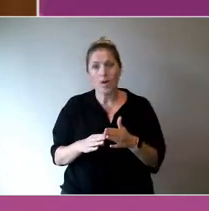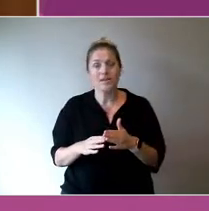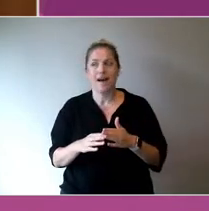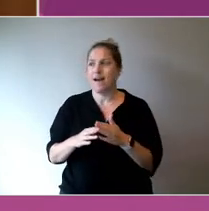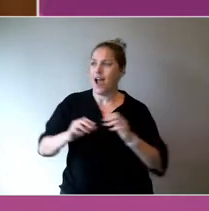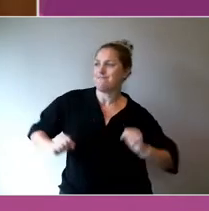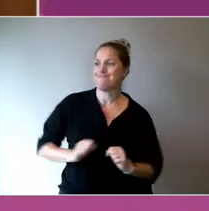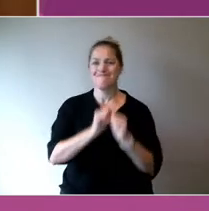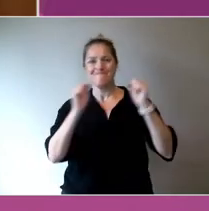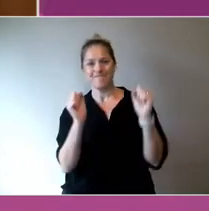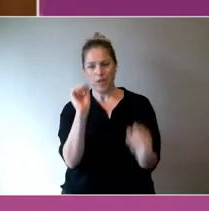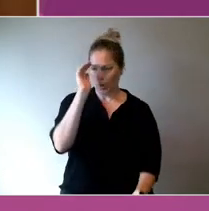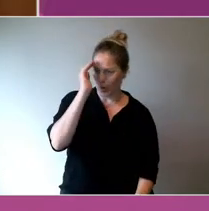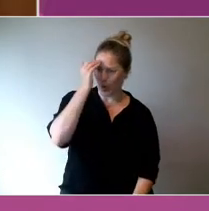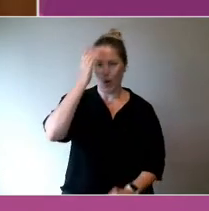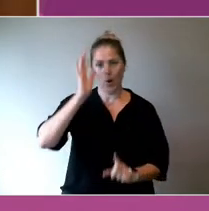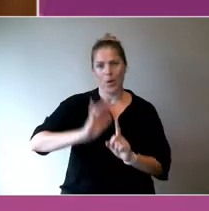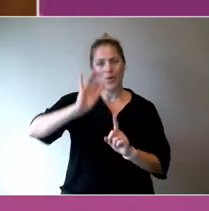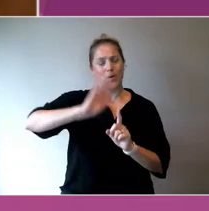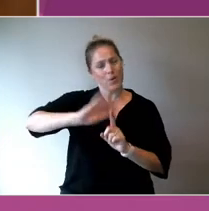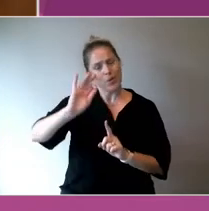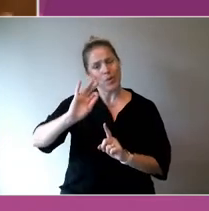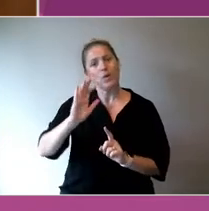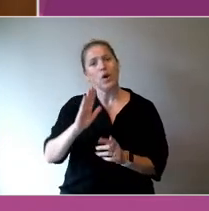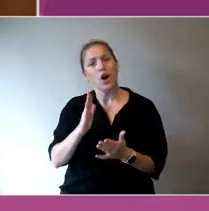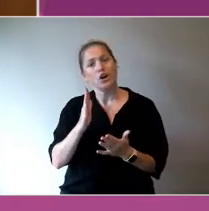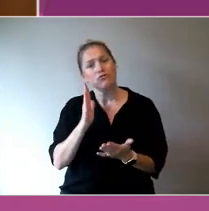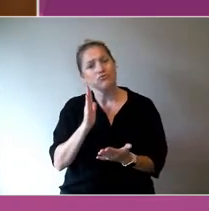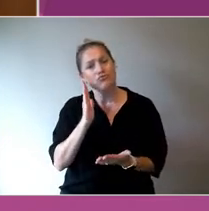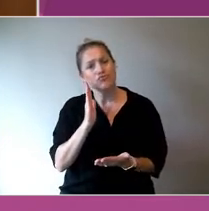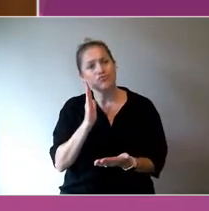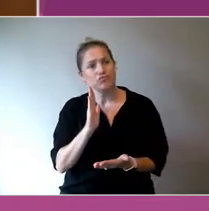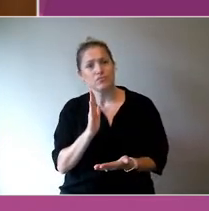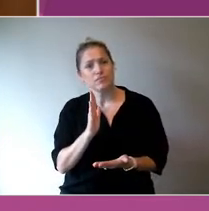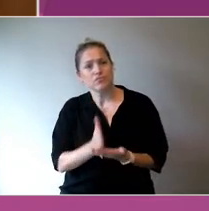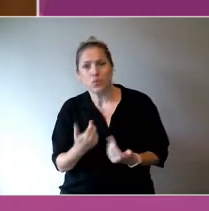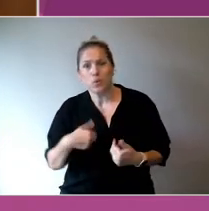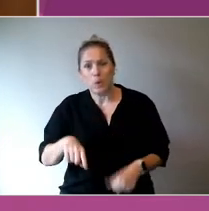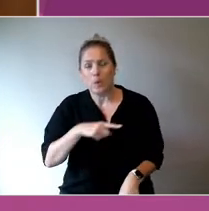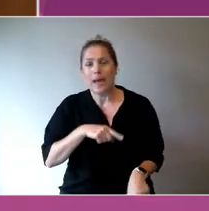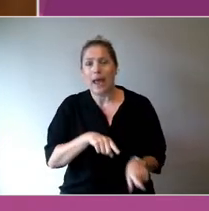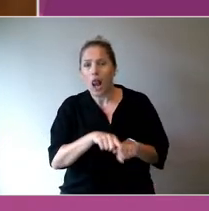We have learned a lot of lessons and we've learned to be more agile and adaptive.